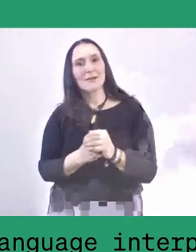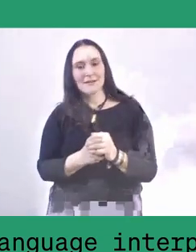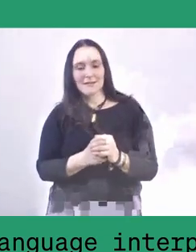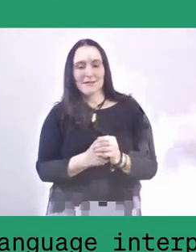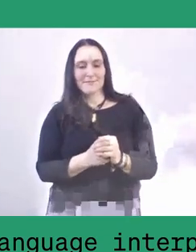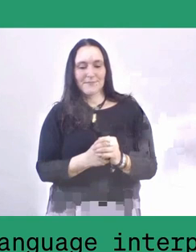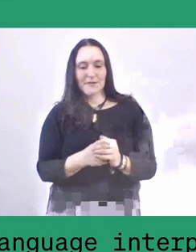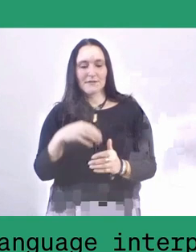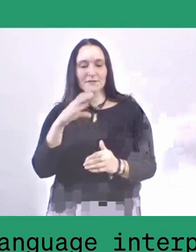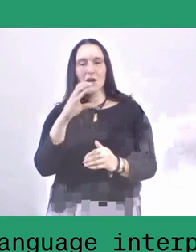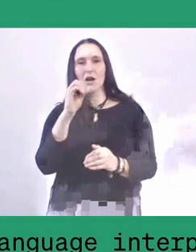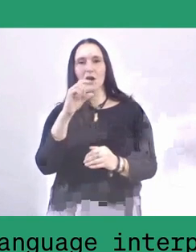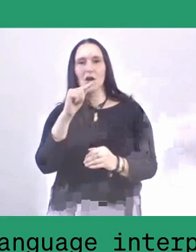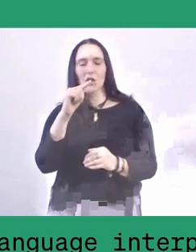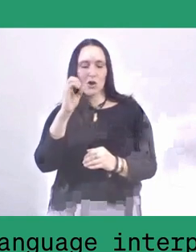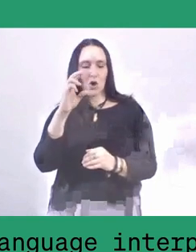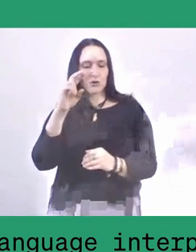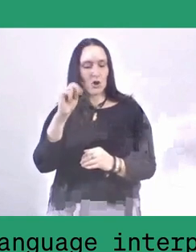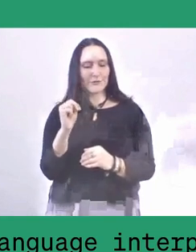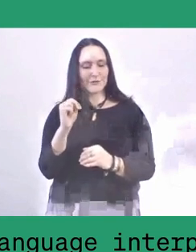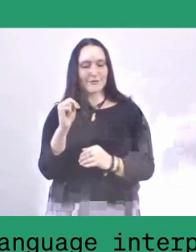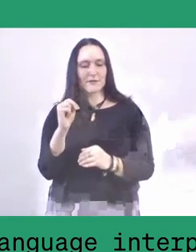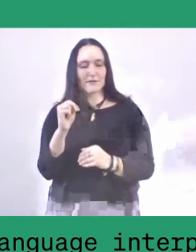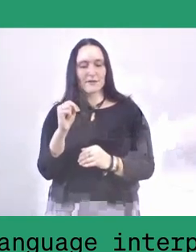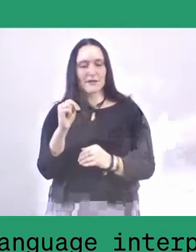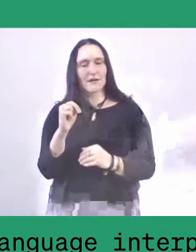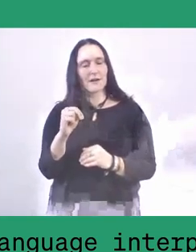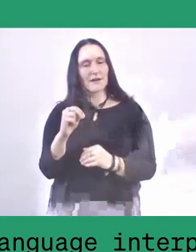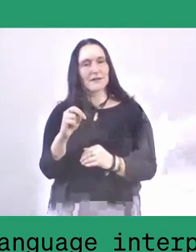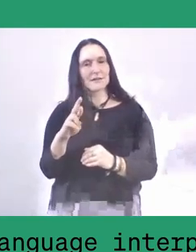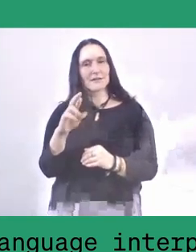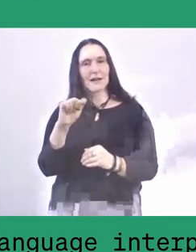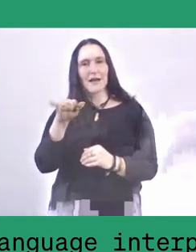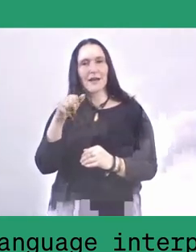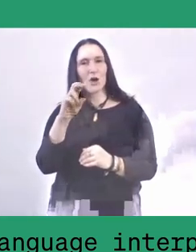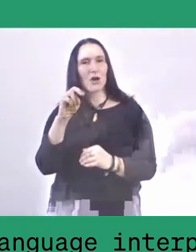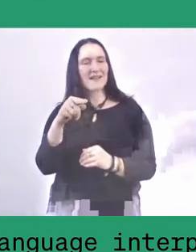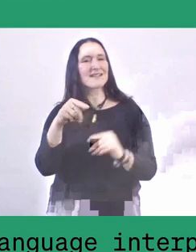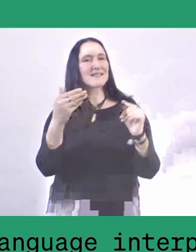to this collaborative, collective, working together.